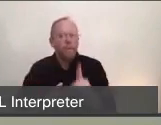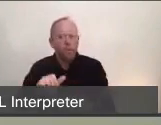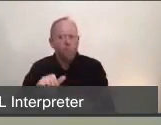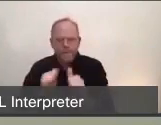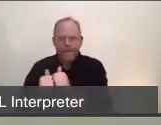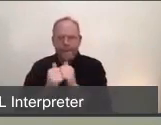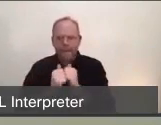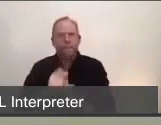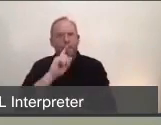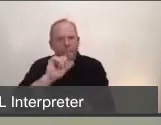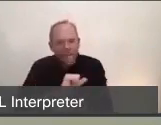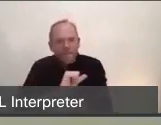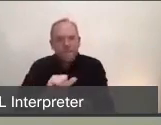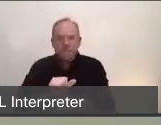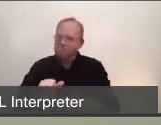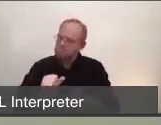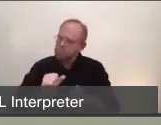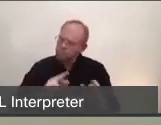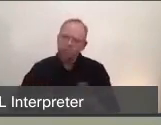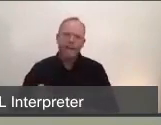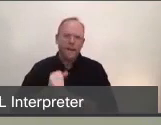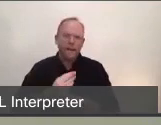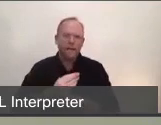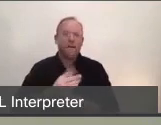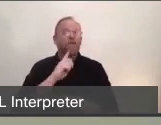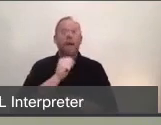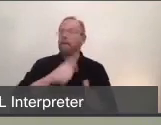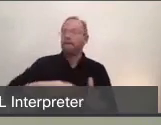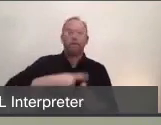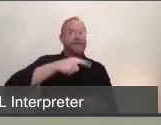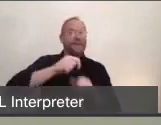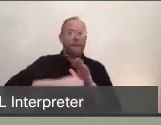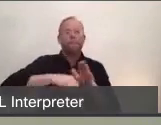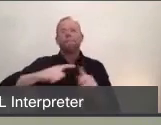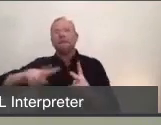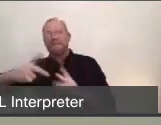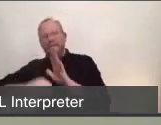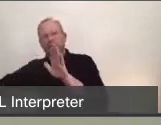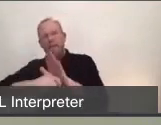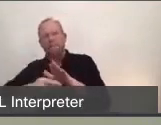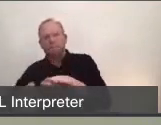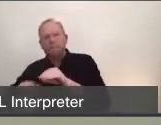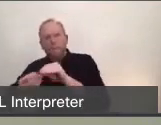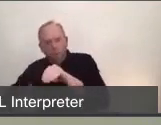to be ready for a secondary surge, and I think that's where I'm gonna close my remarks. You may have already seen in the news